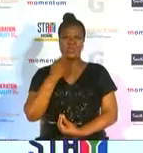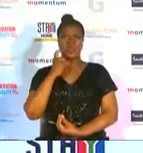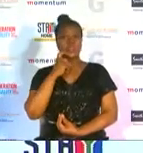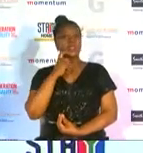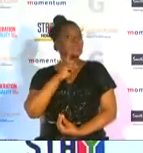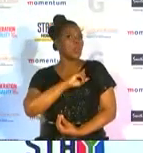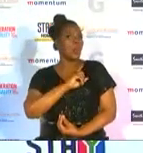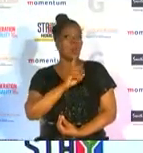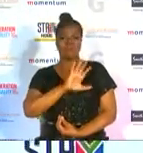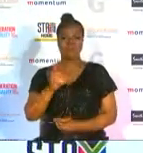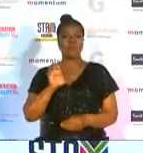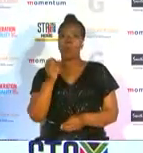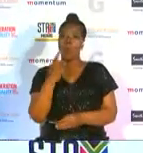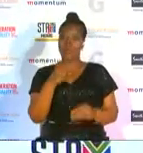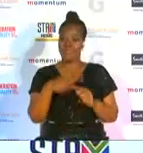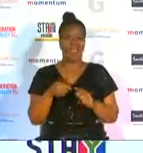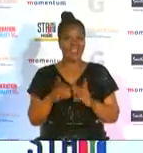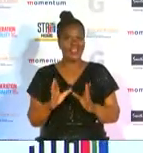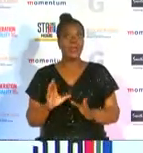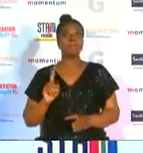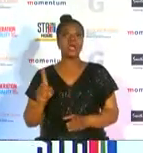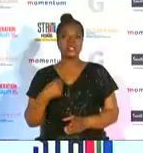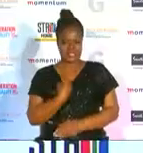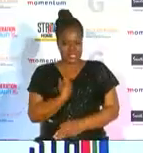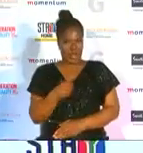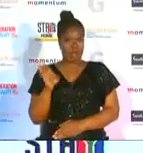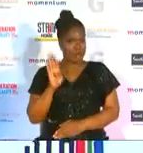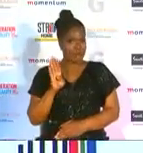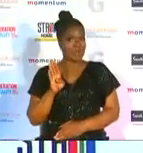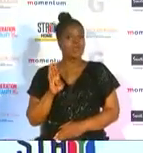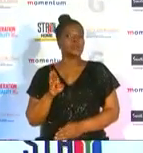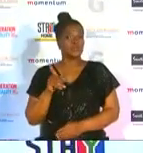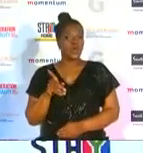an athlete but you're also a brand on yourself so when you're out there and you inspire other people